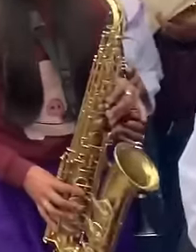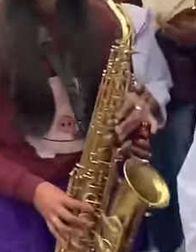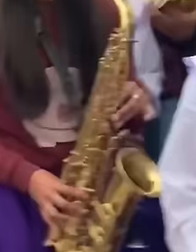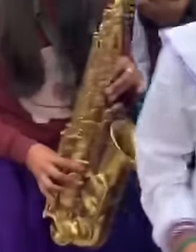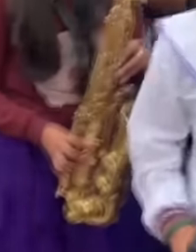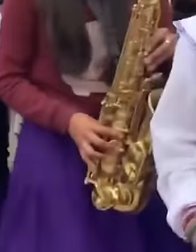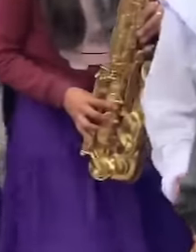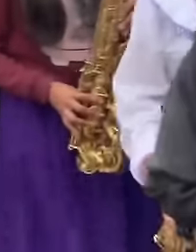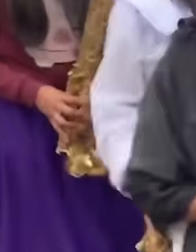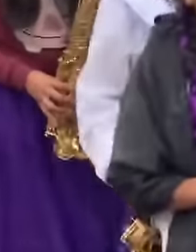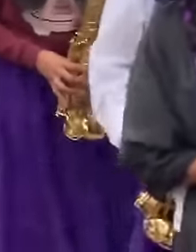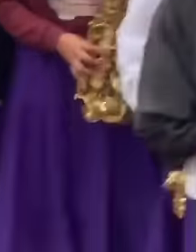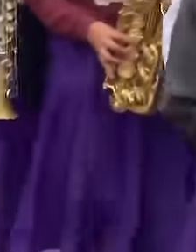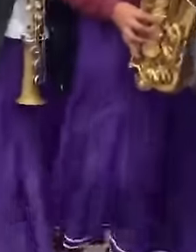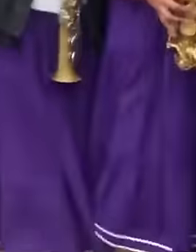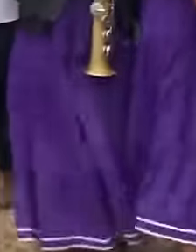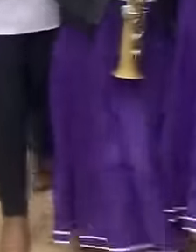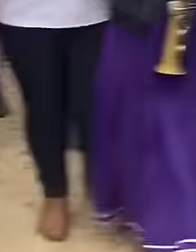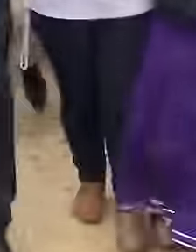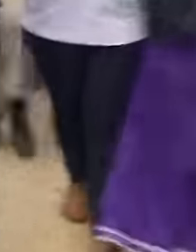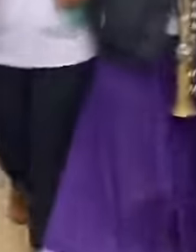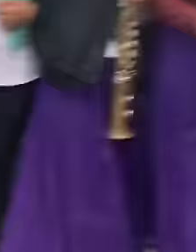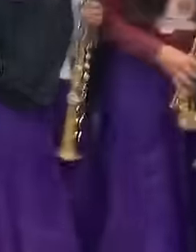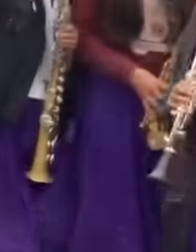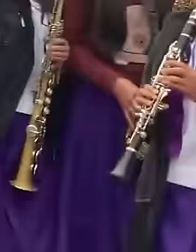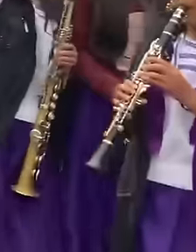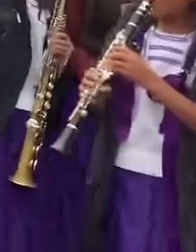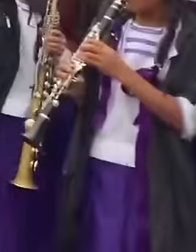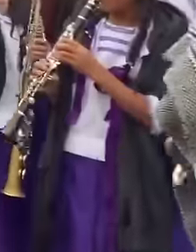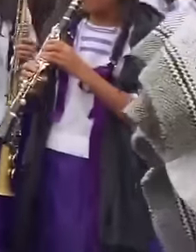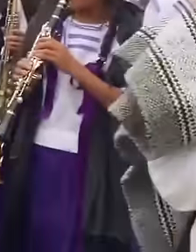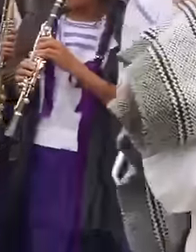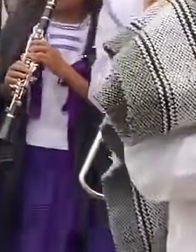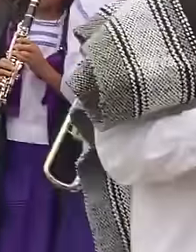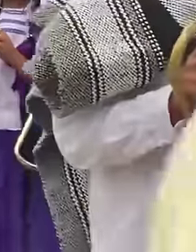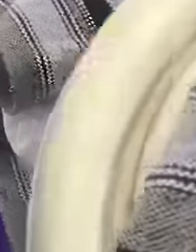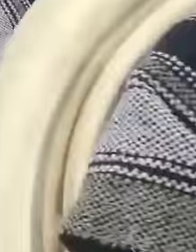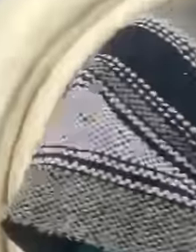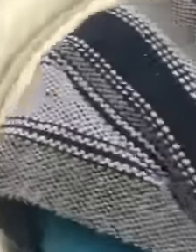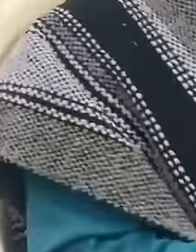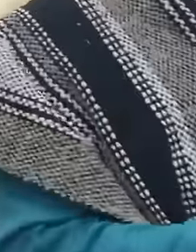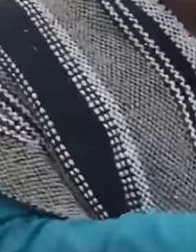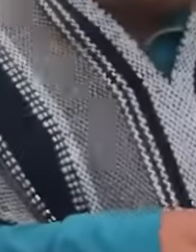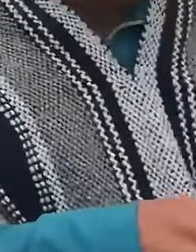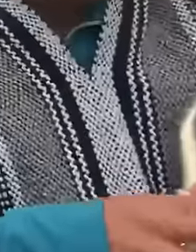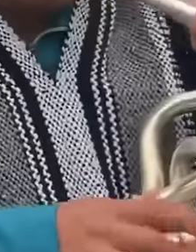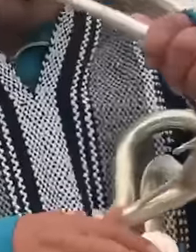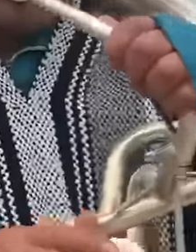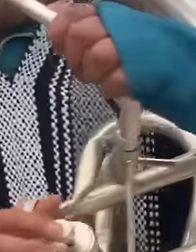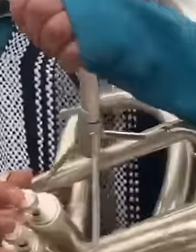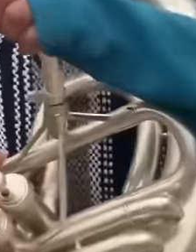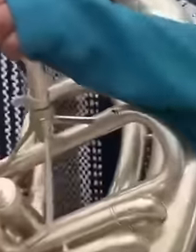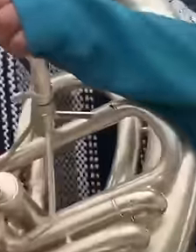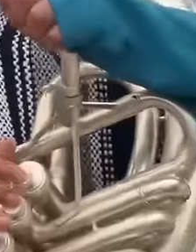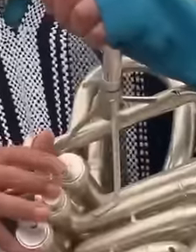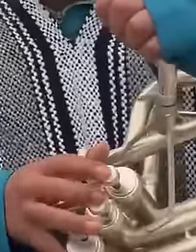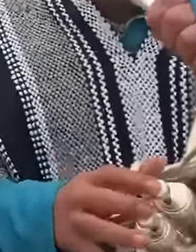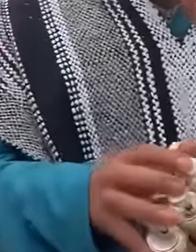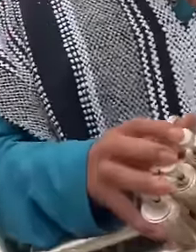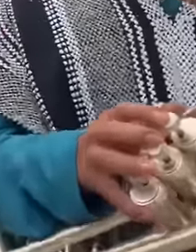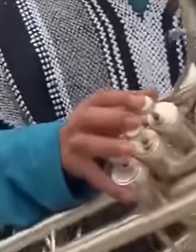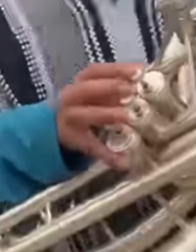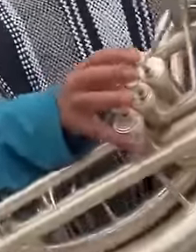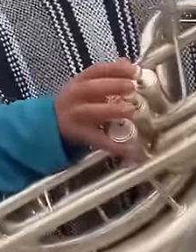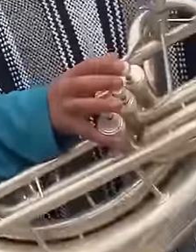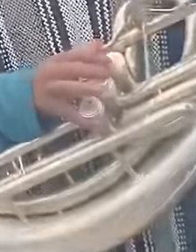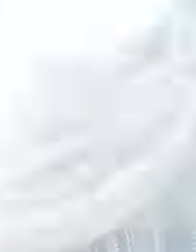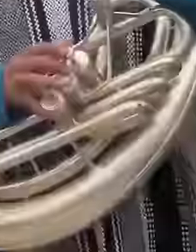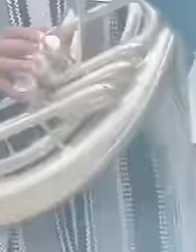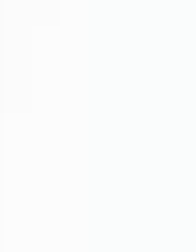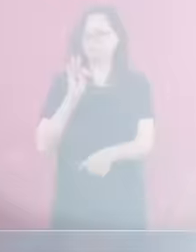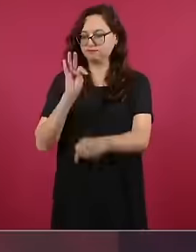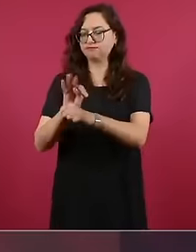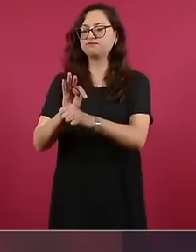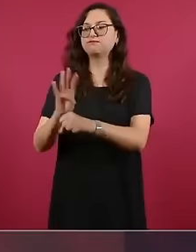good cause that you are fighting for others that you are fighting for the